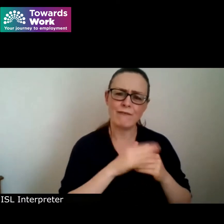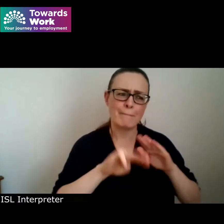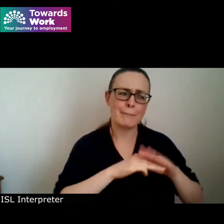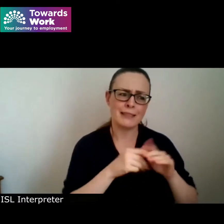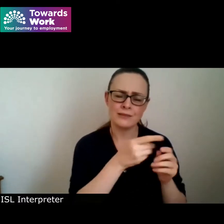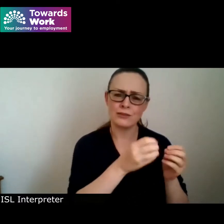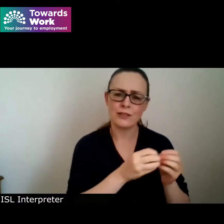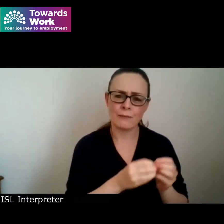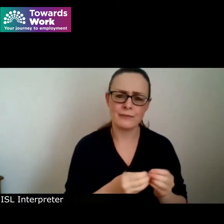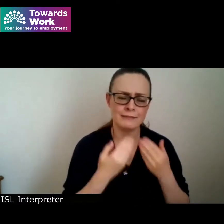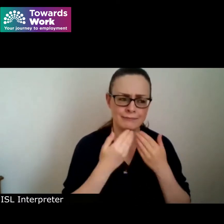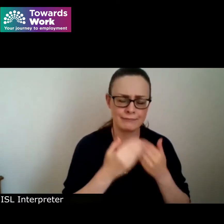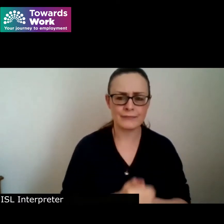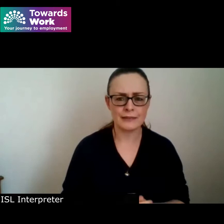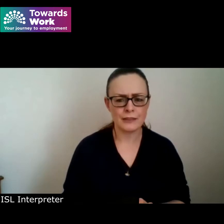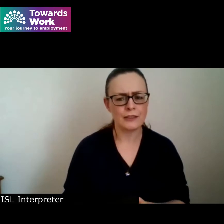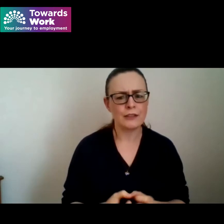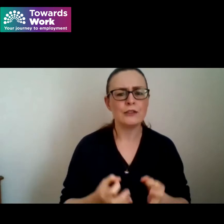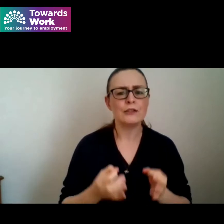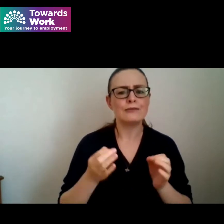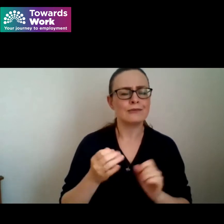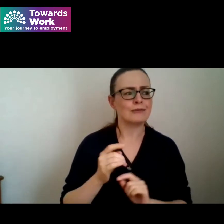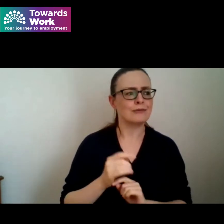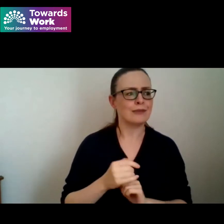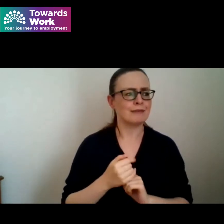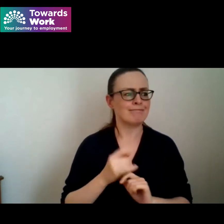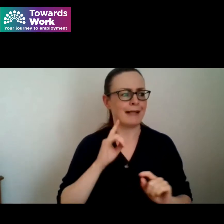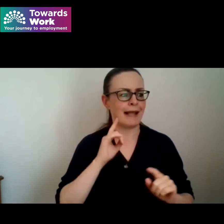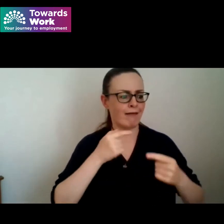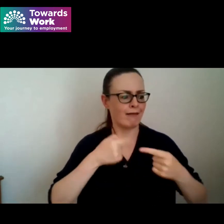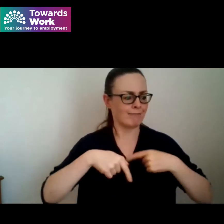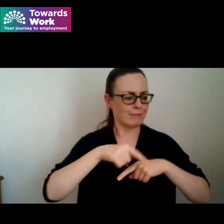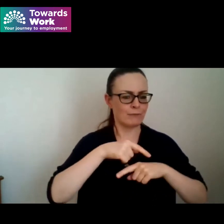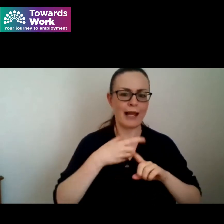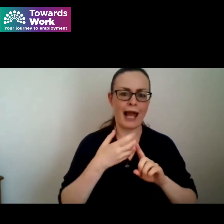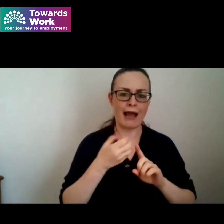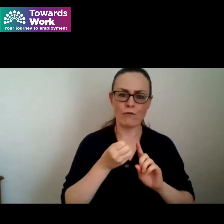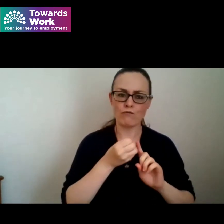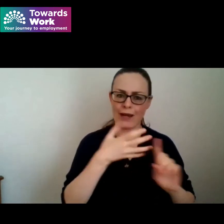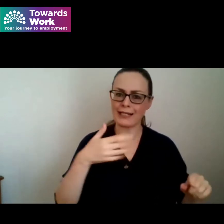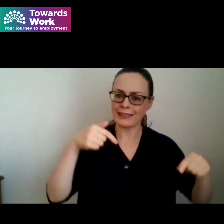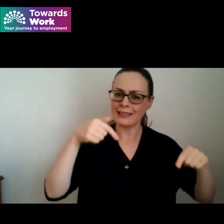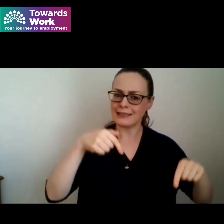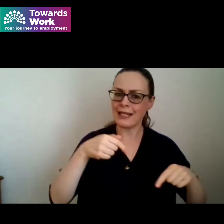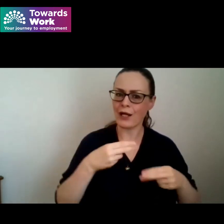think it's great to hear that we the recognition that there's further support needed for people